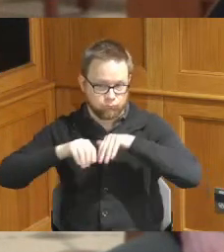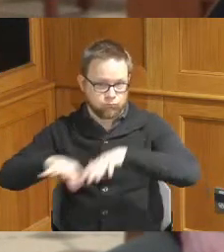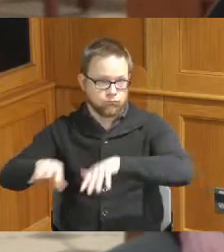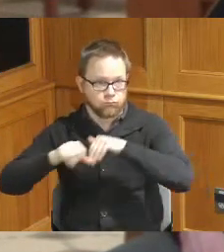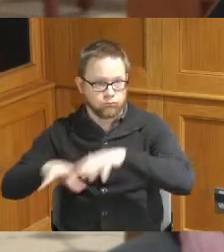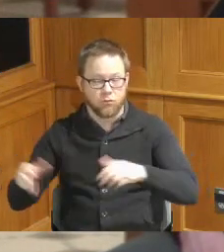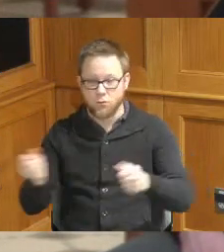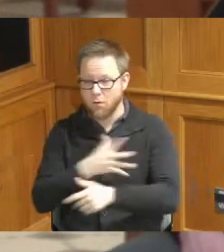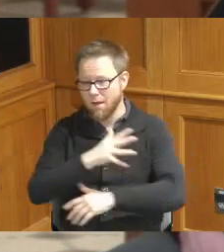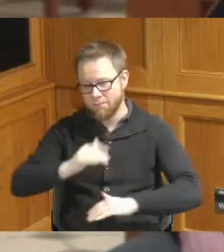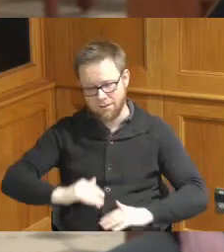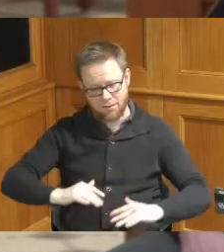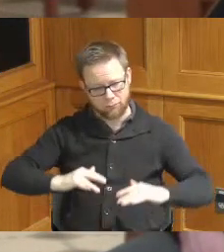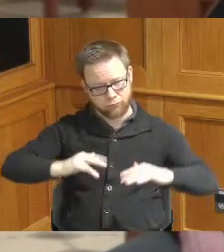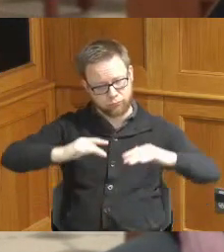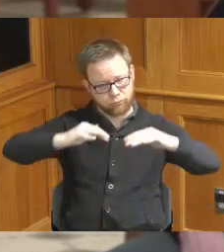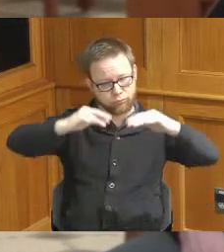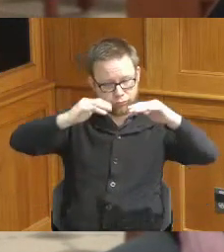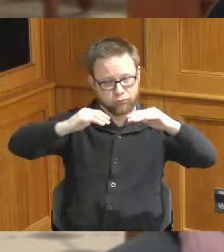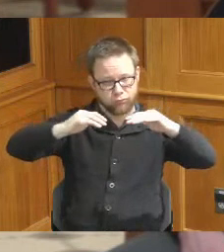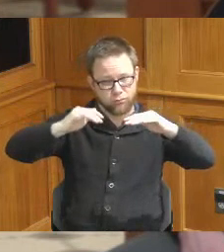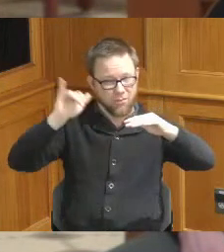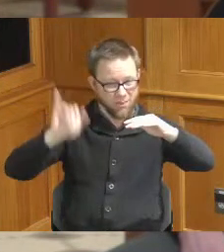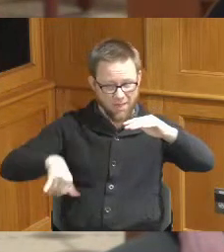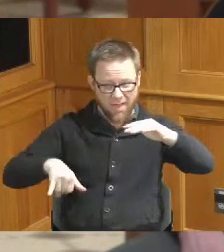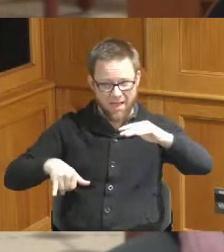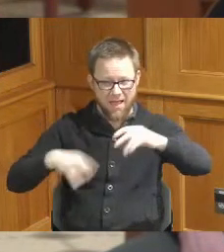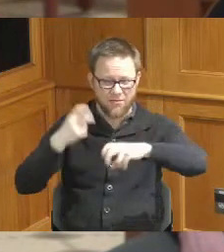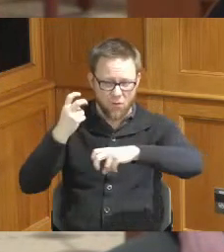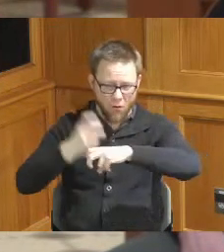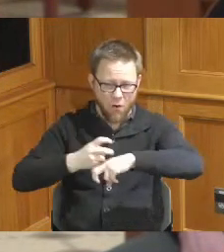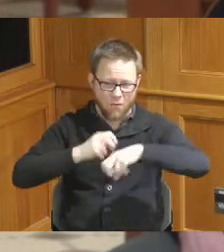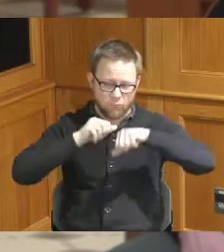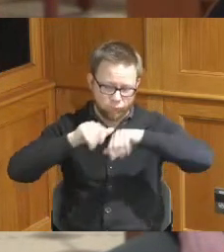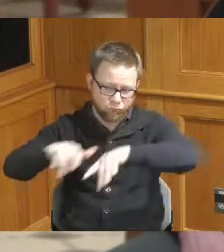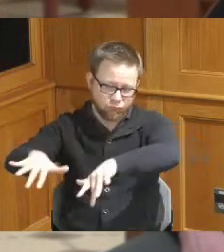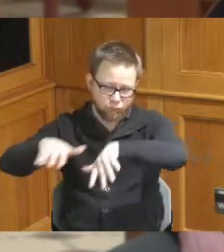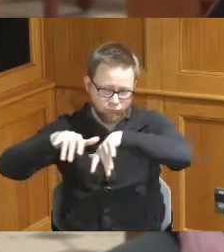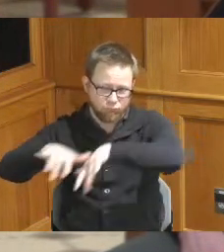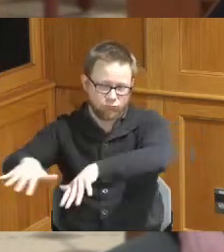was making it a little bit more difficult for the flow to get out of the Mill Creek